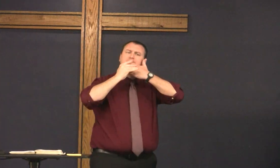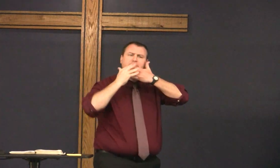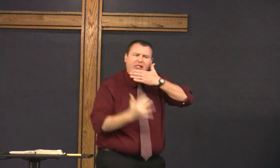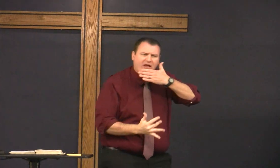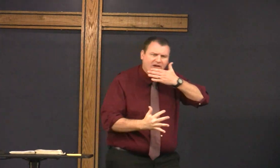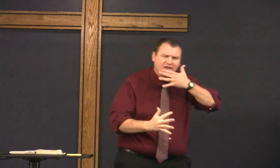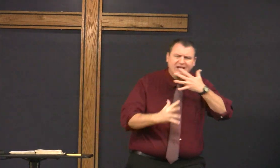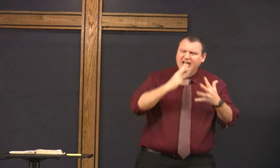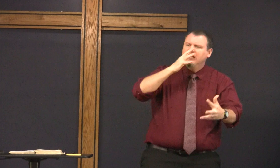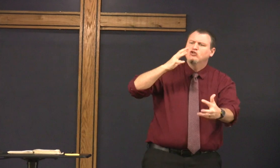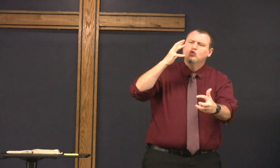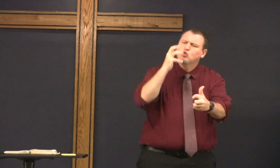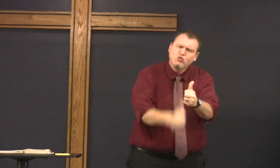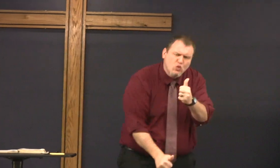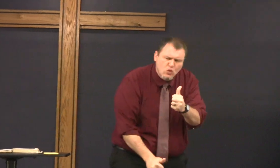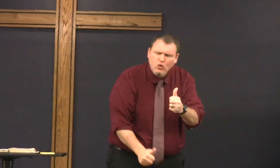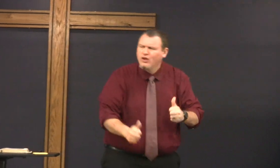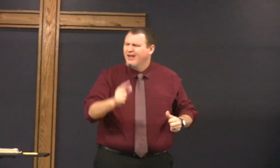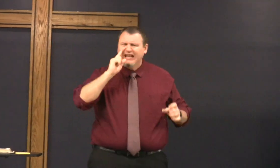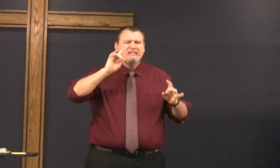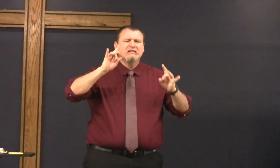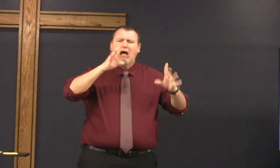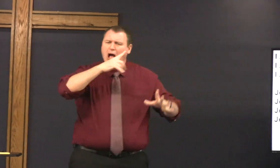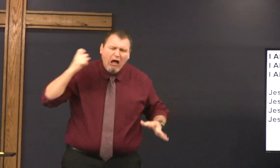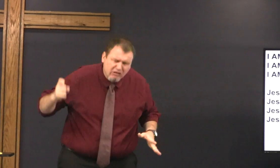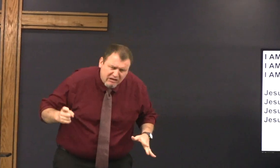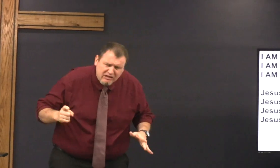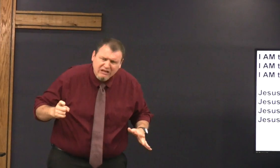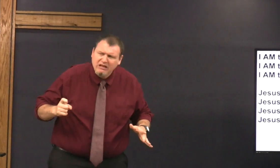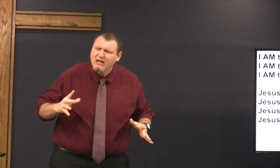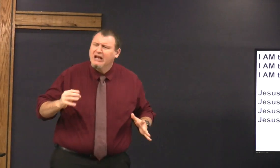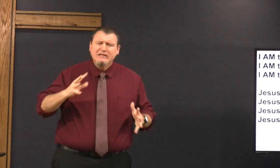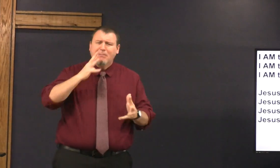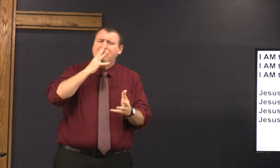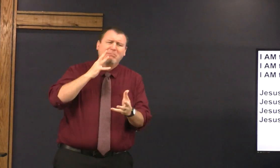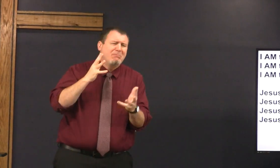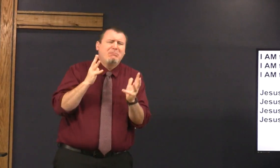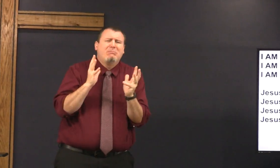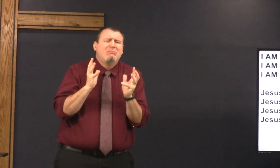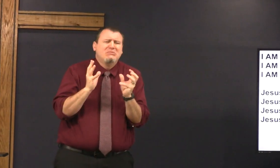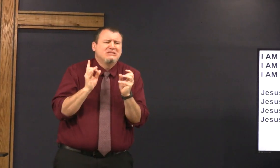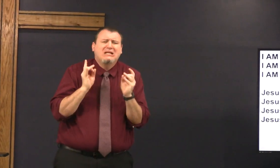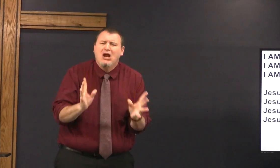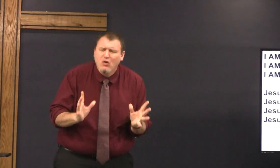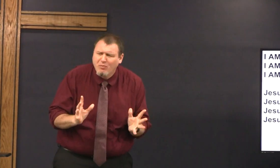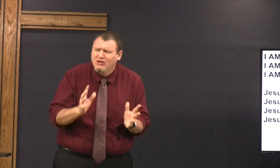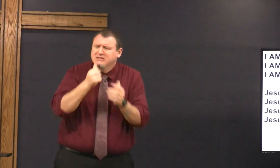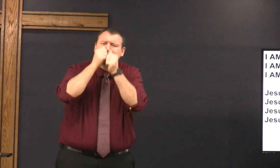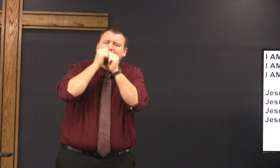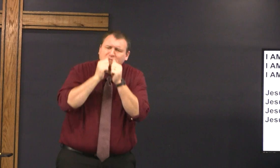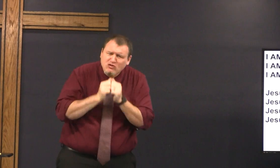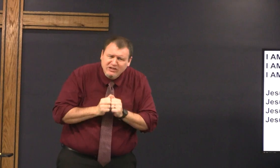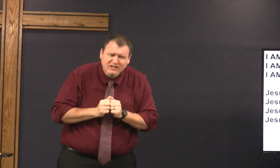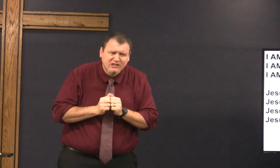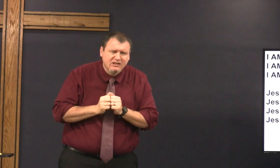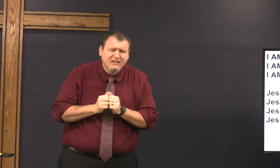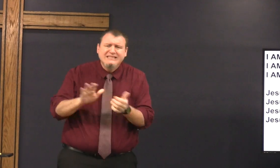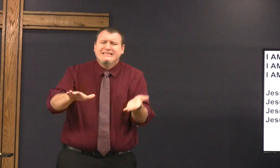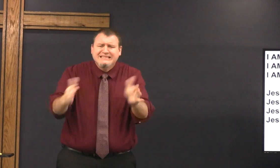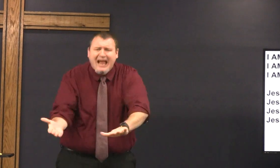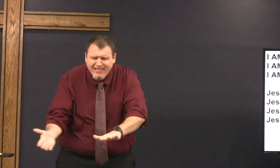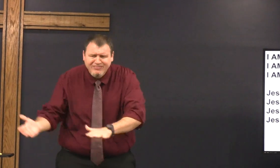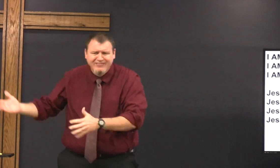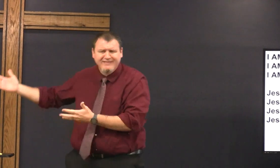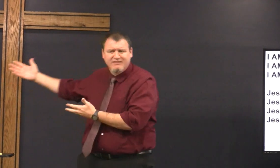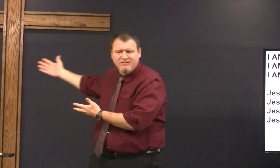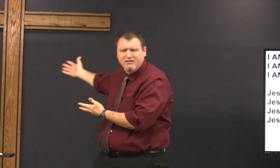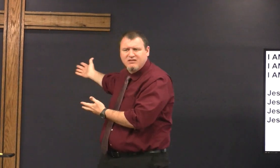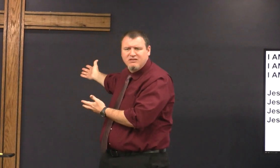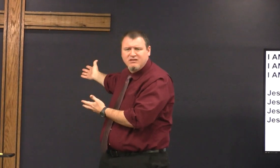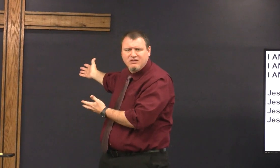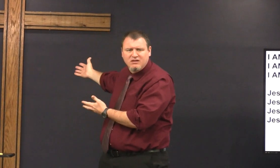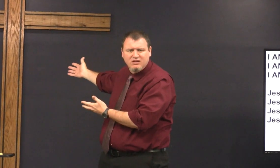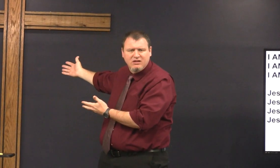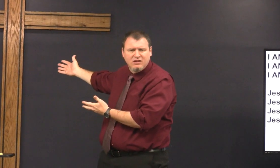it's not wonderful it's bloody it's ugly it's disgusting it's terrible suffering and death